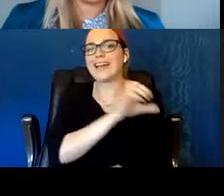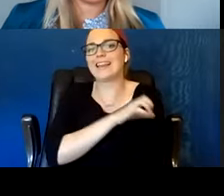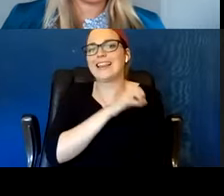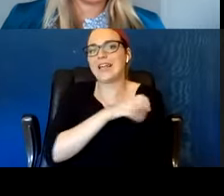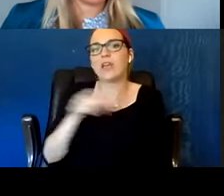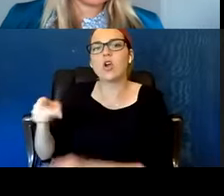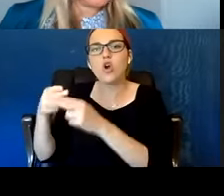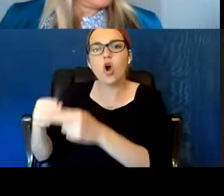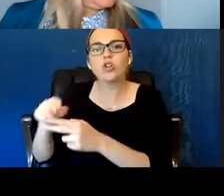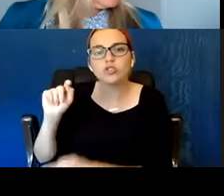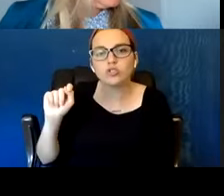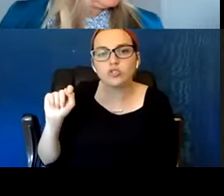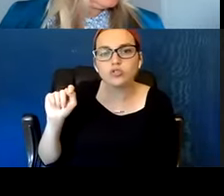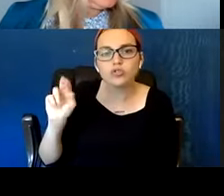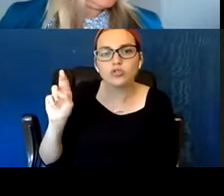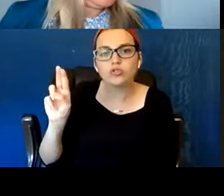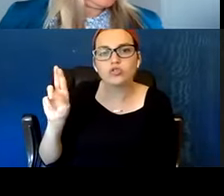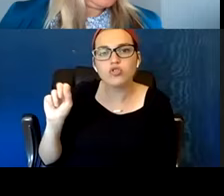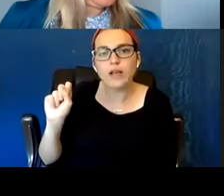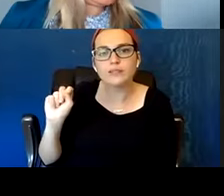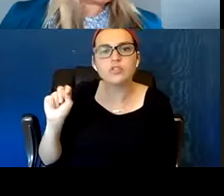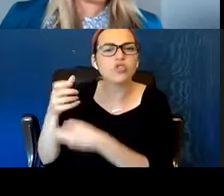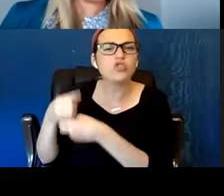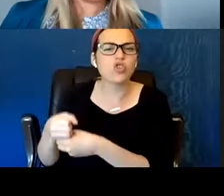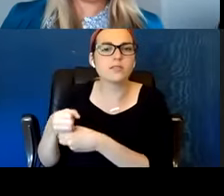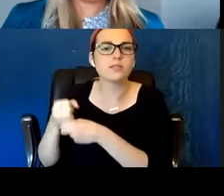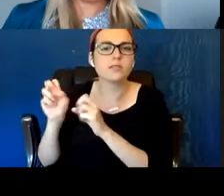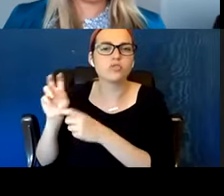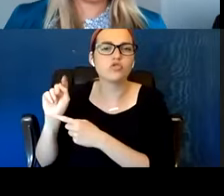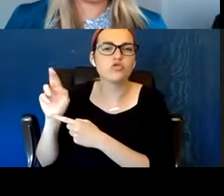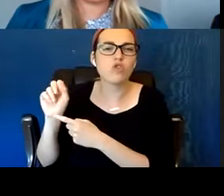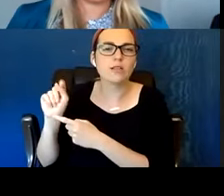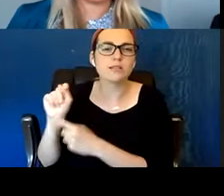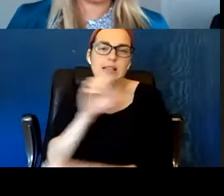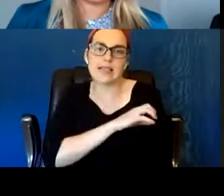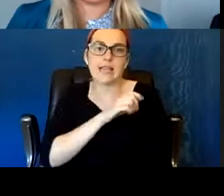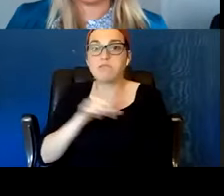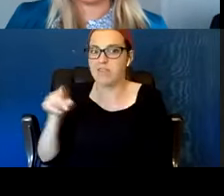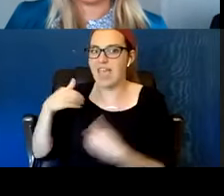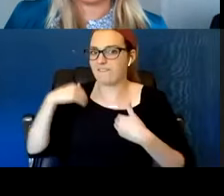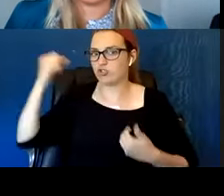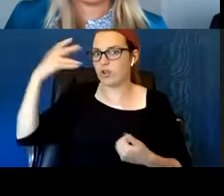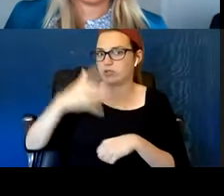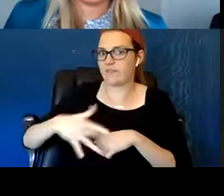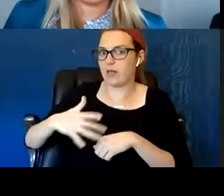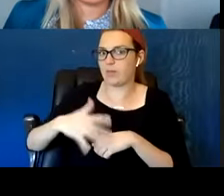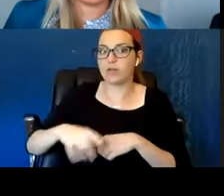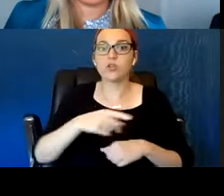So what we did is we took him to the clinic at seven o'clock in the morning. So it was just Jared and I and the client,